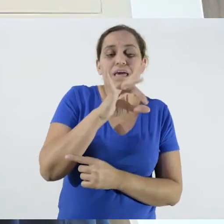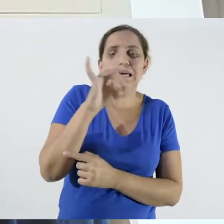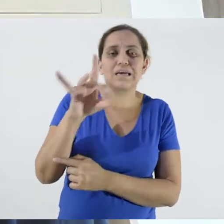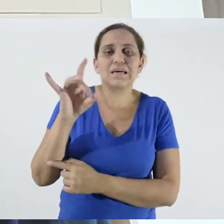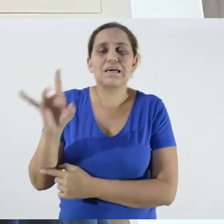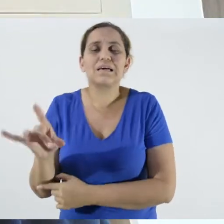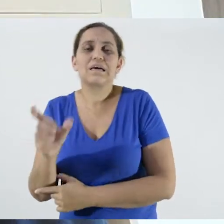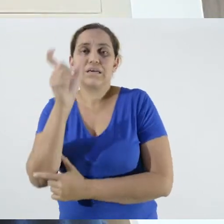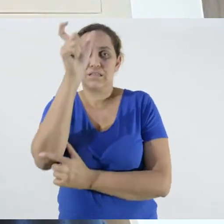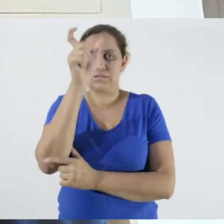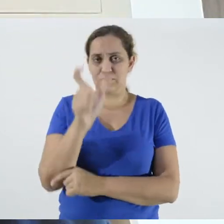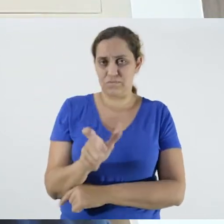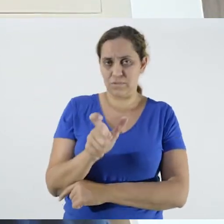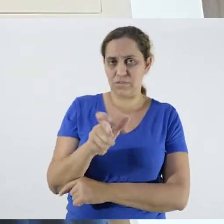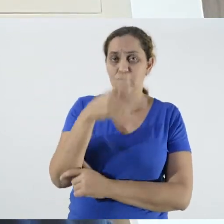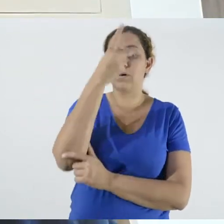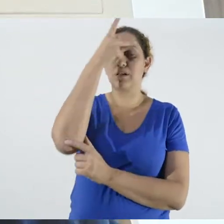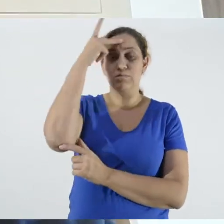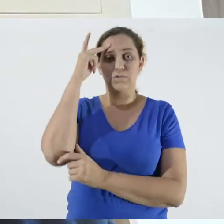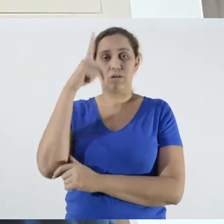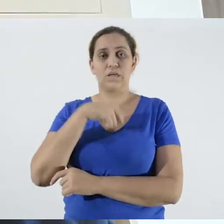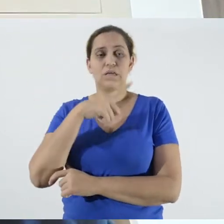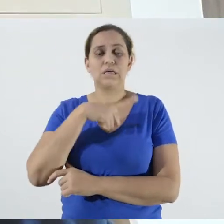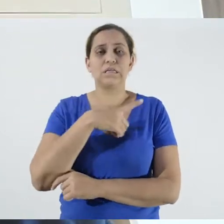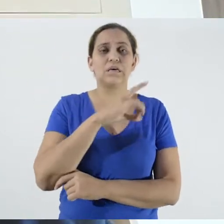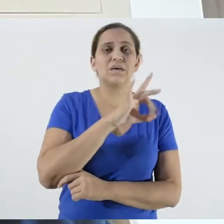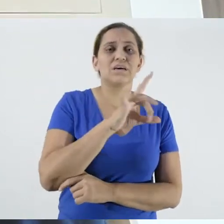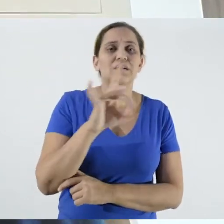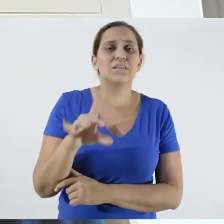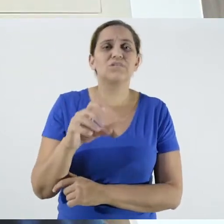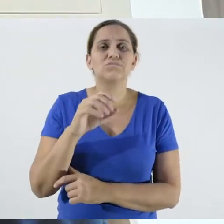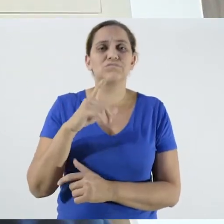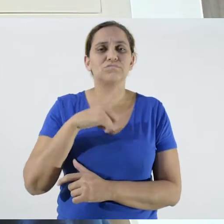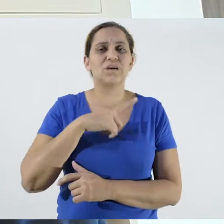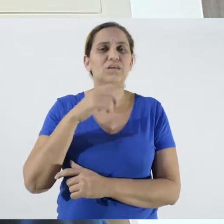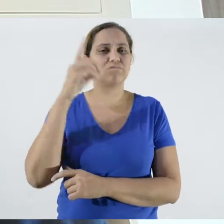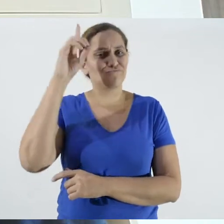profession has its own, and within that you have to unfold this